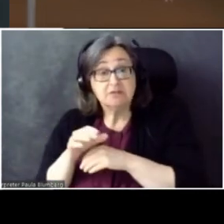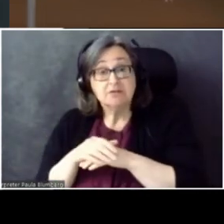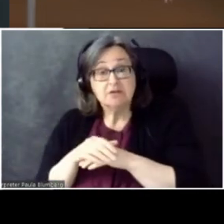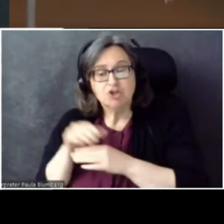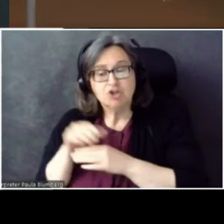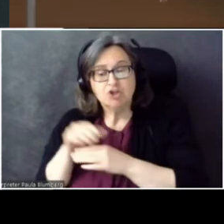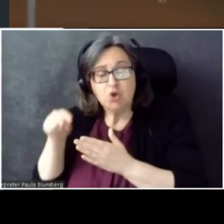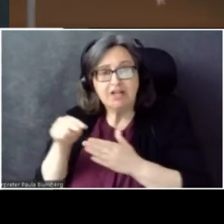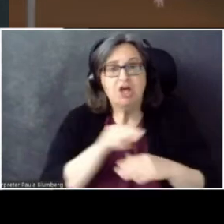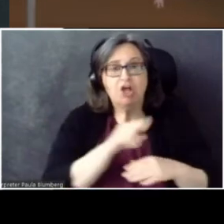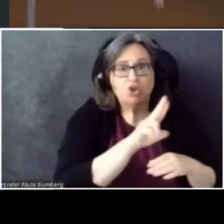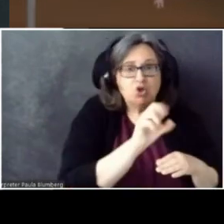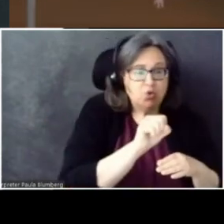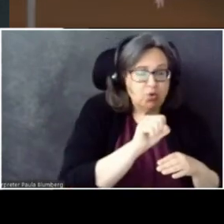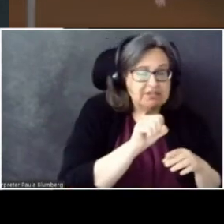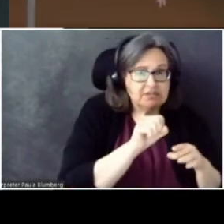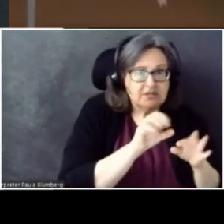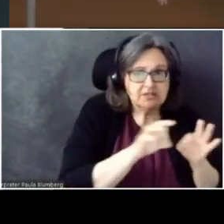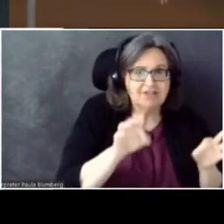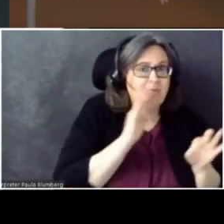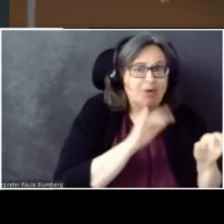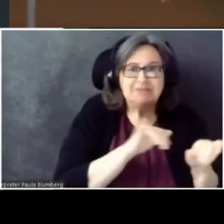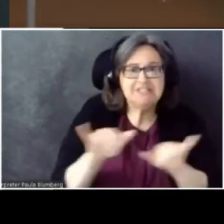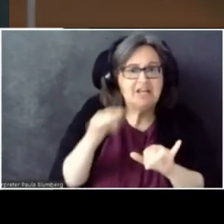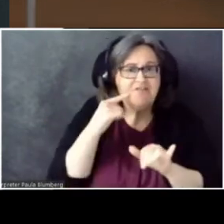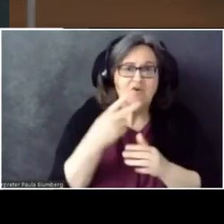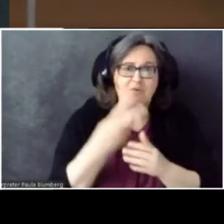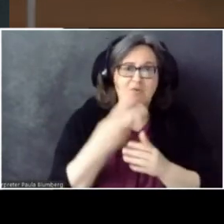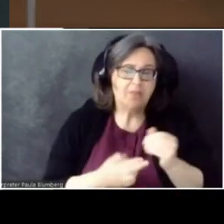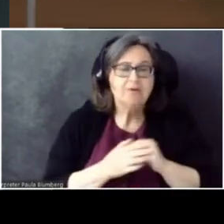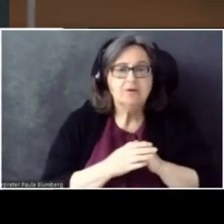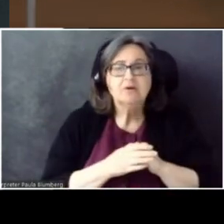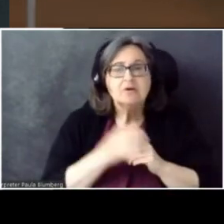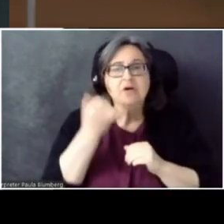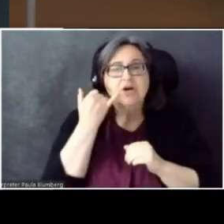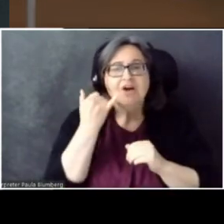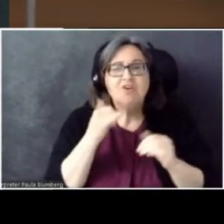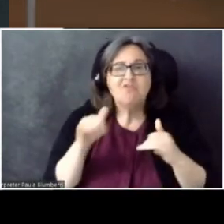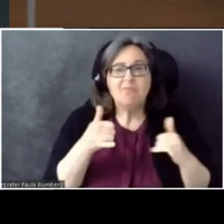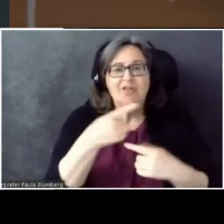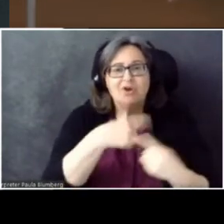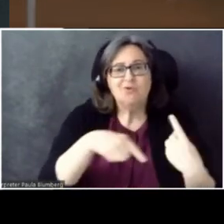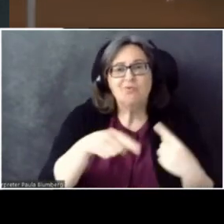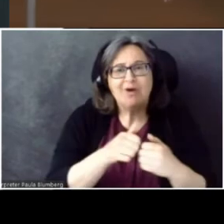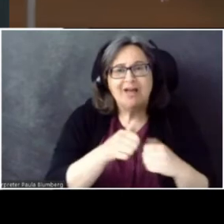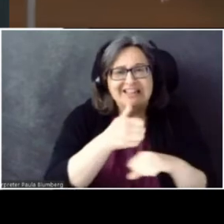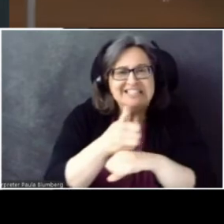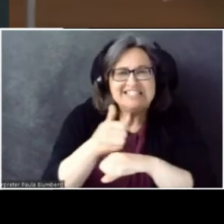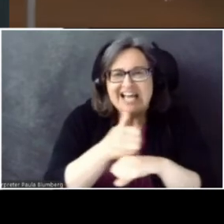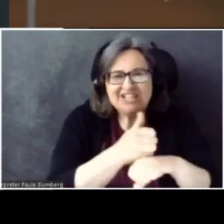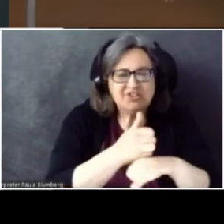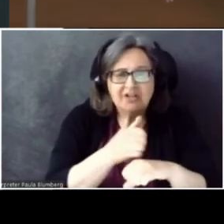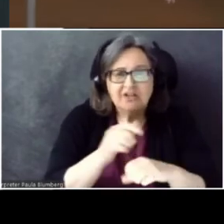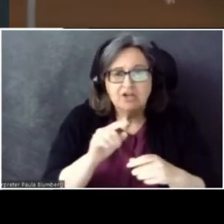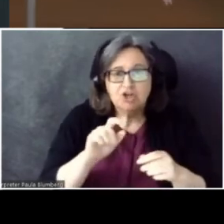is looking at -- that's gonna be the same for both of them. And if you've played around with your settings, and you turned on that view captions in another